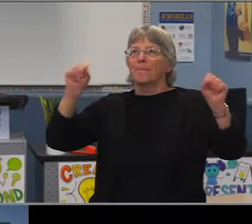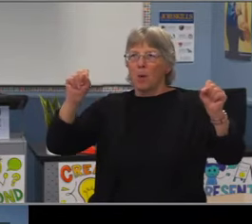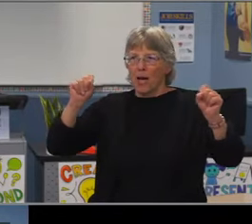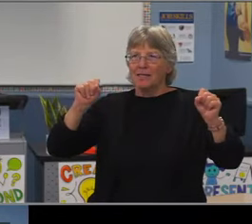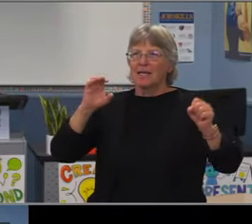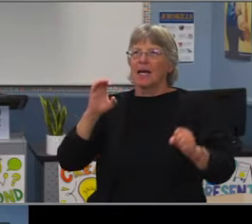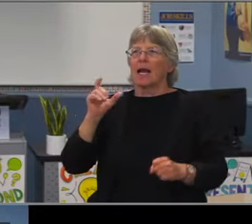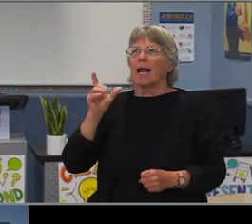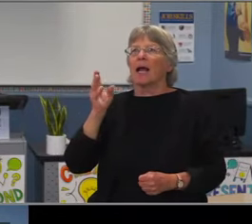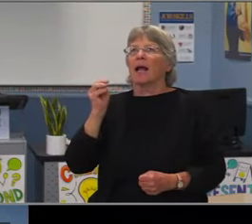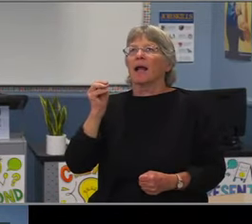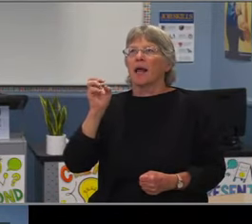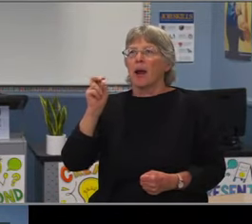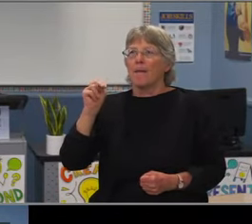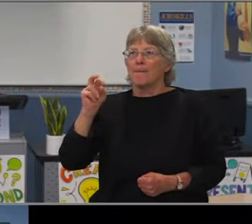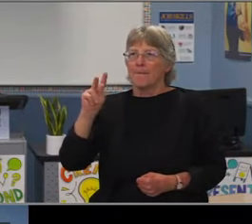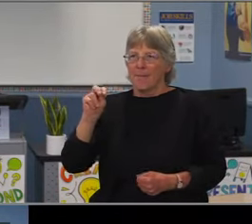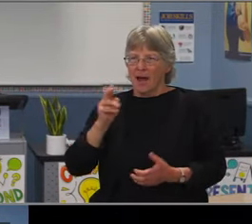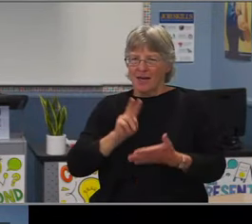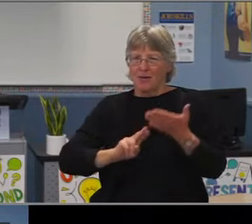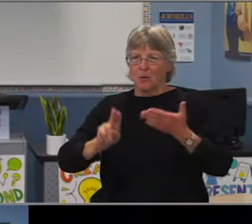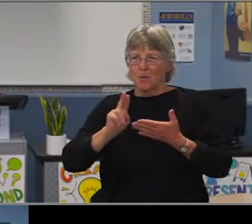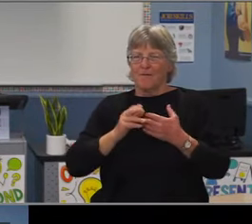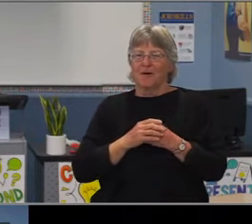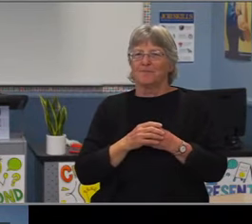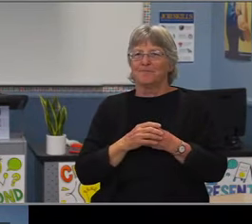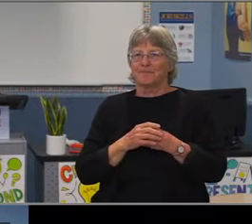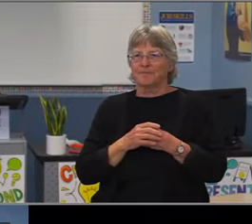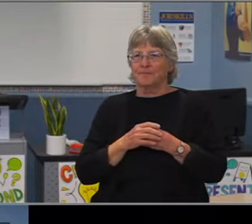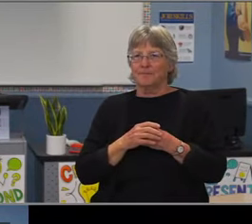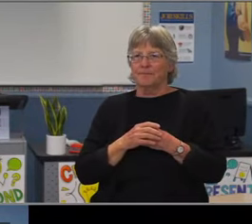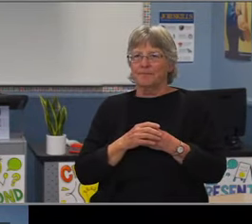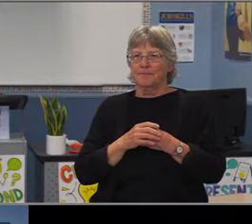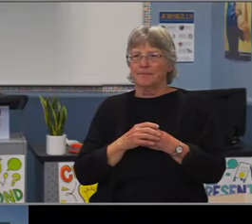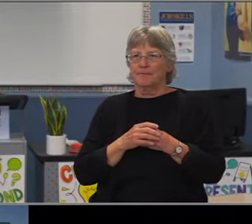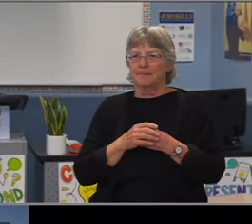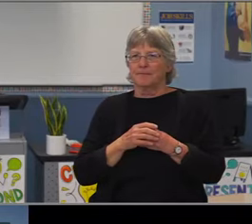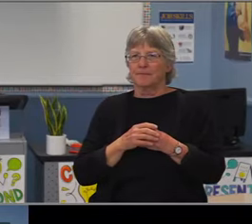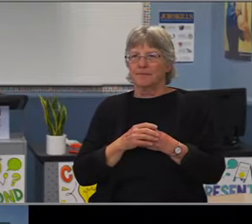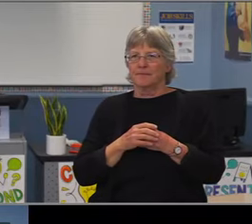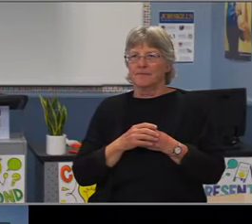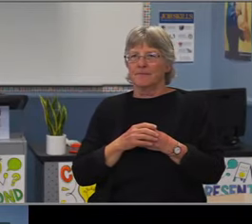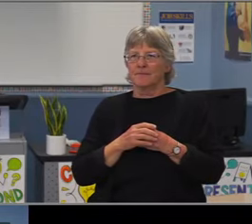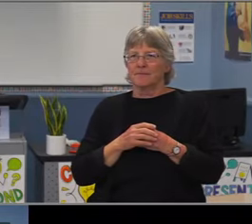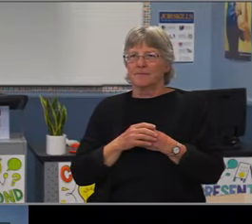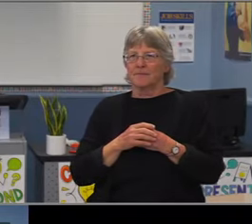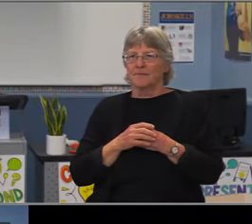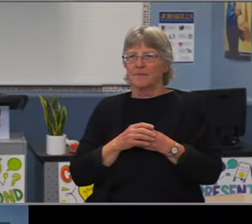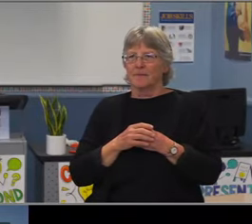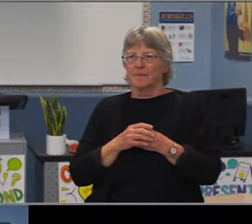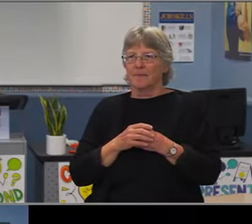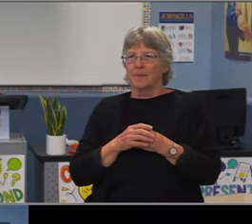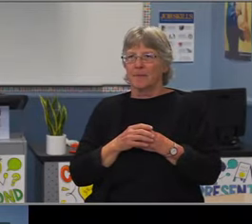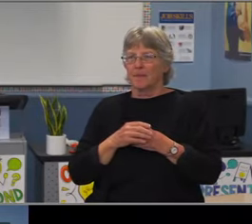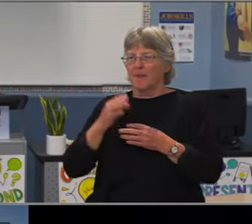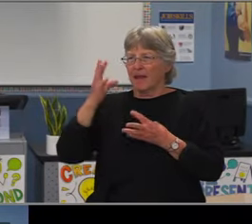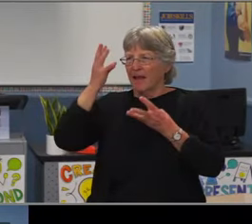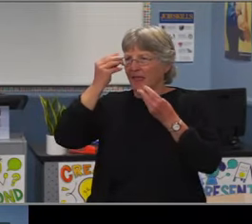Thank you, Dr. Benitez. Well, there are precious student activities to report on these days,